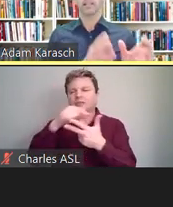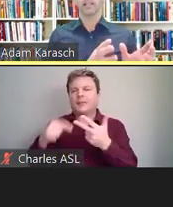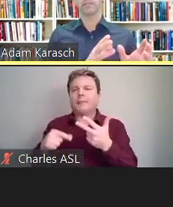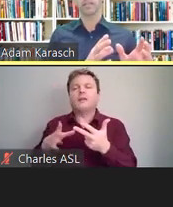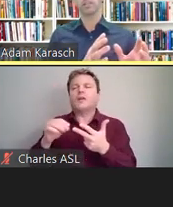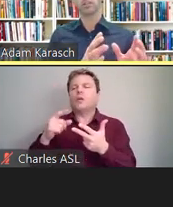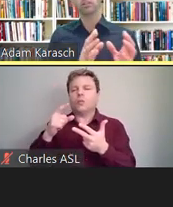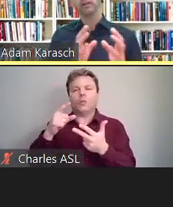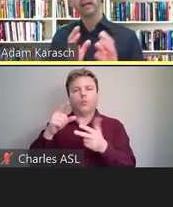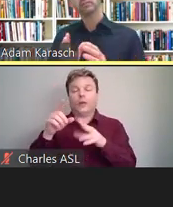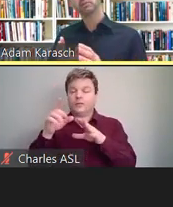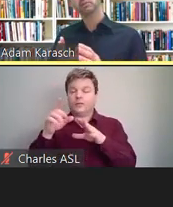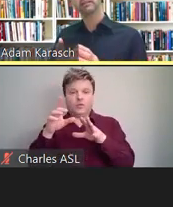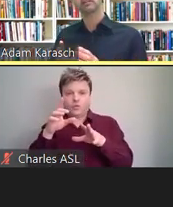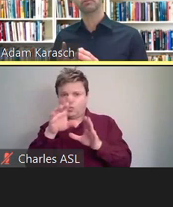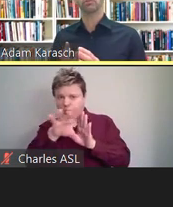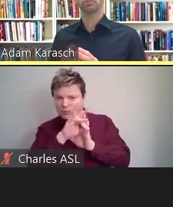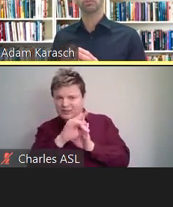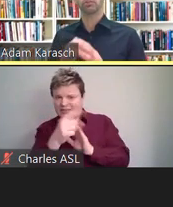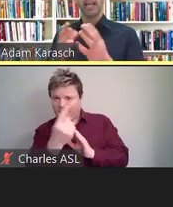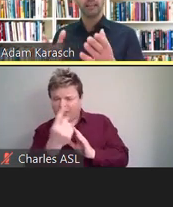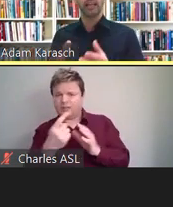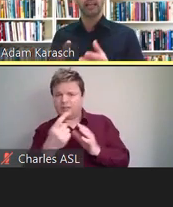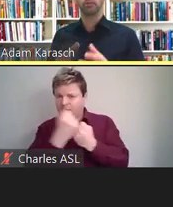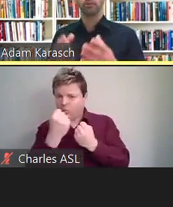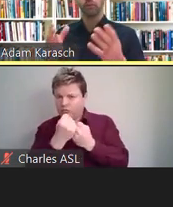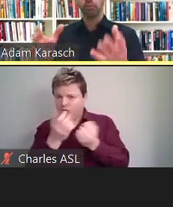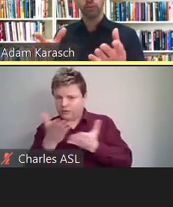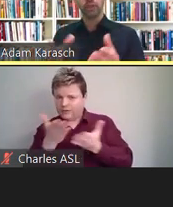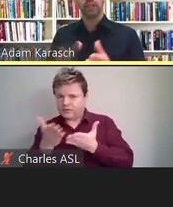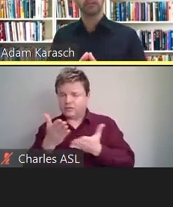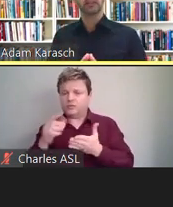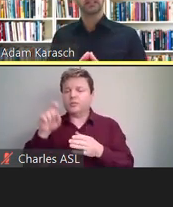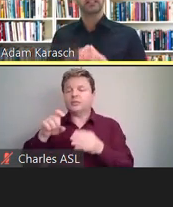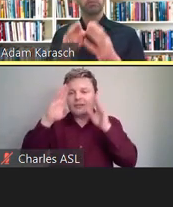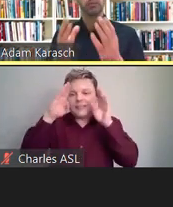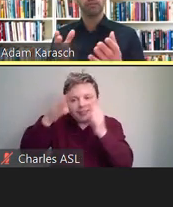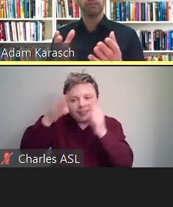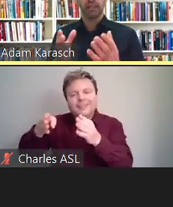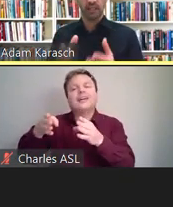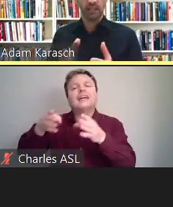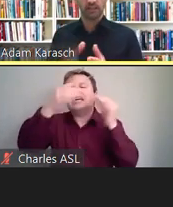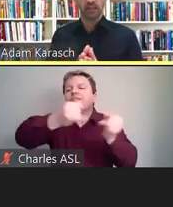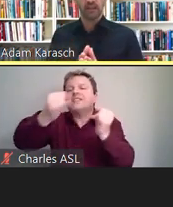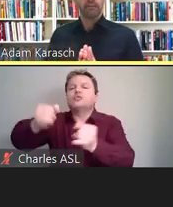an accommodation, you have to be attentive to your candidate's or your employee's specific needs.